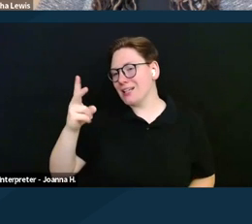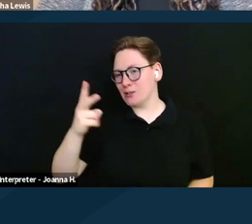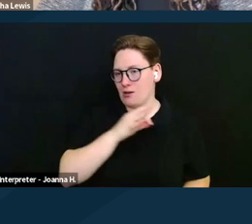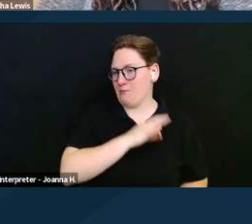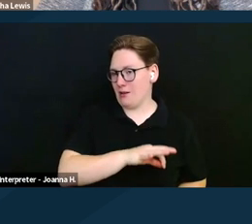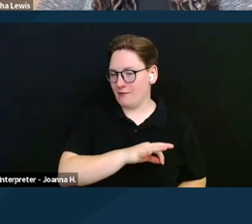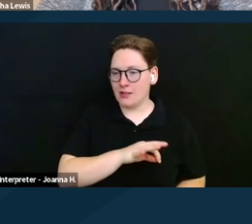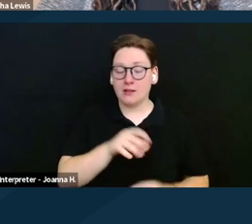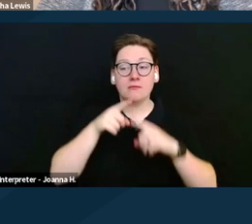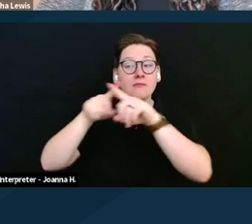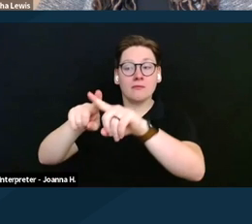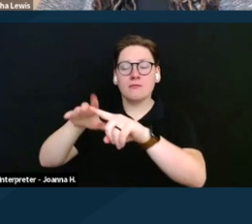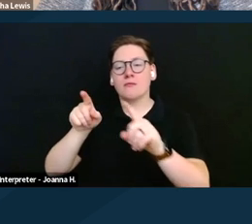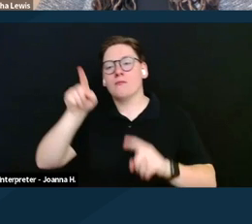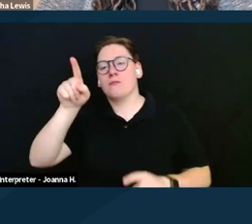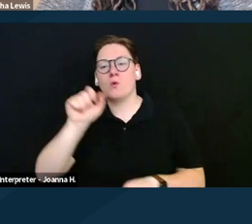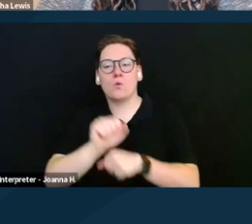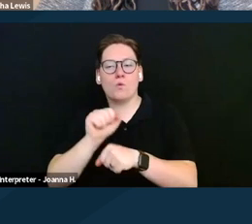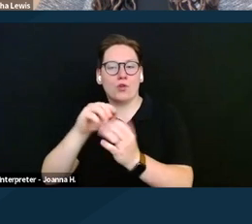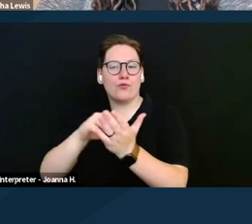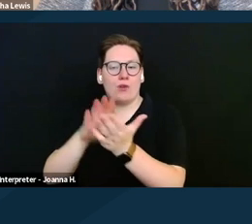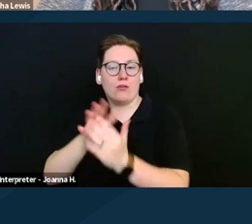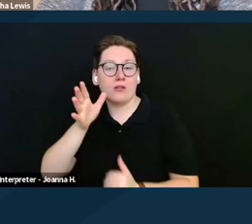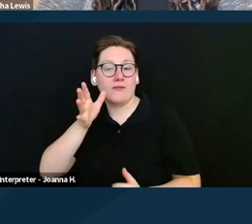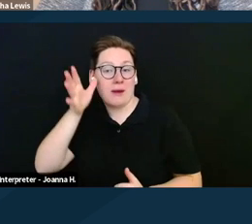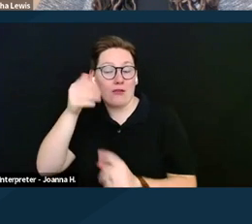of a parent who is deceased, disabled, or retired.